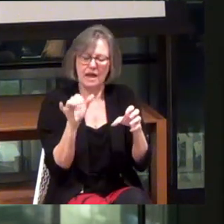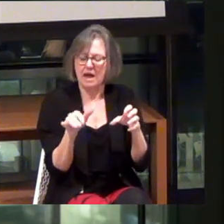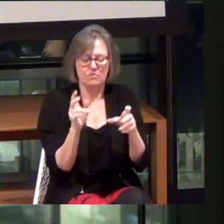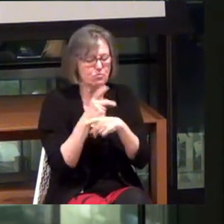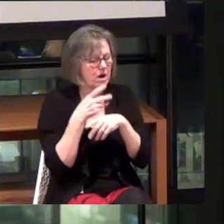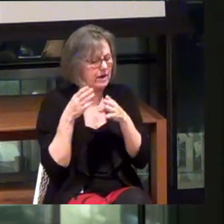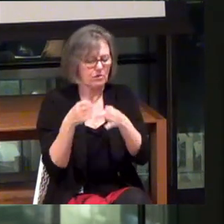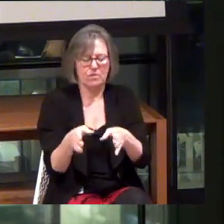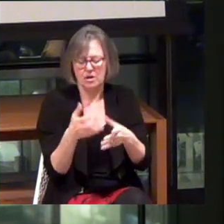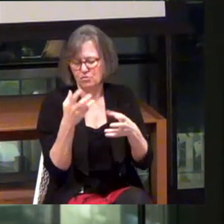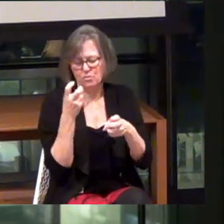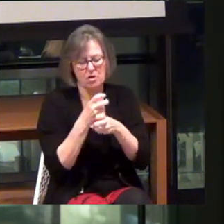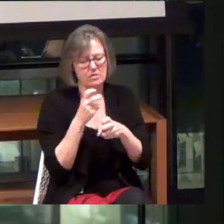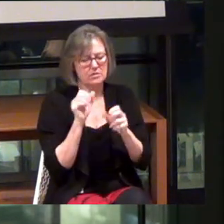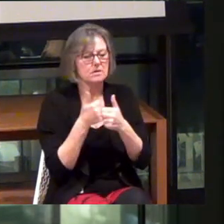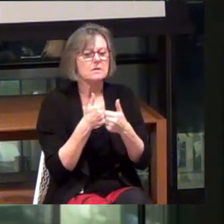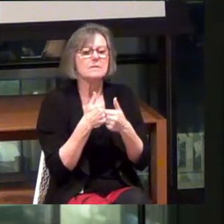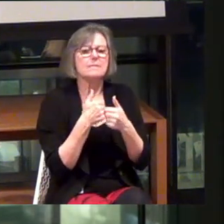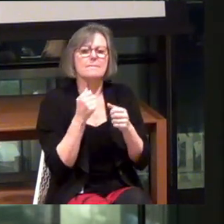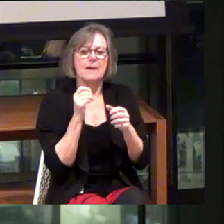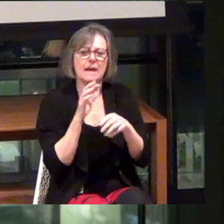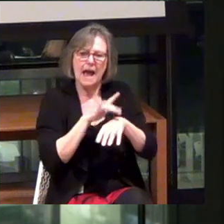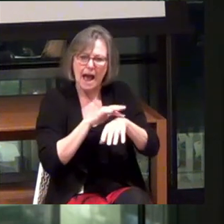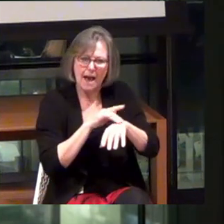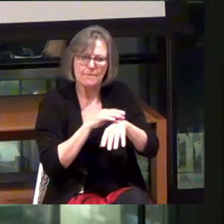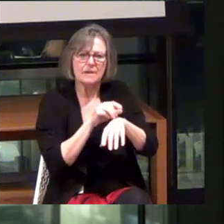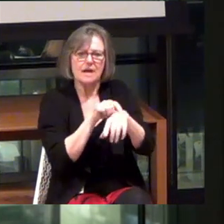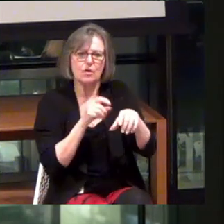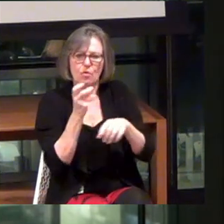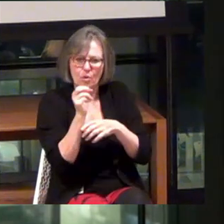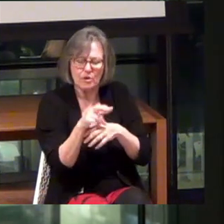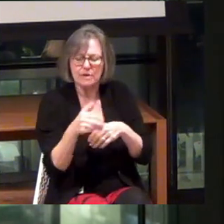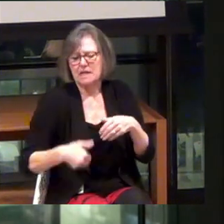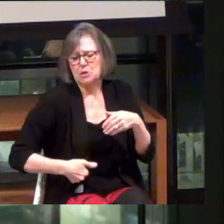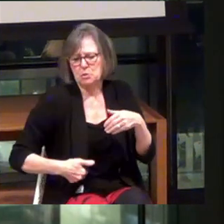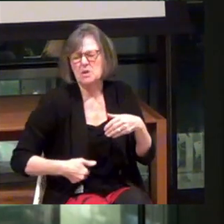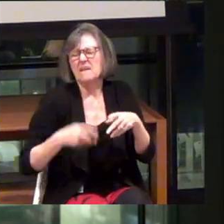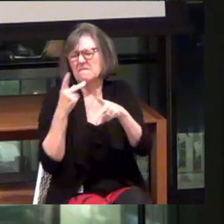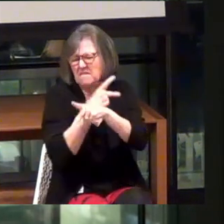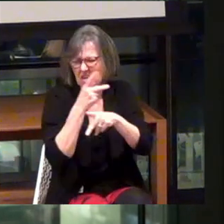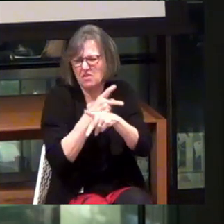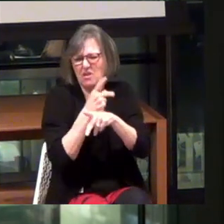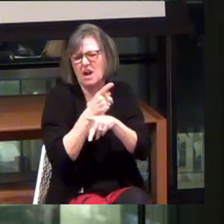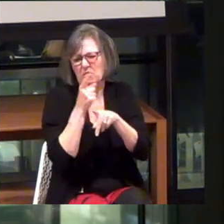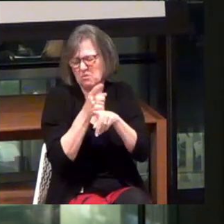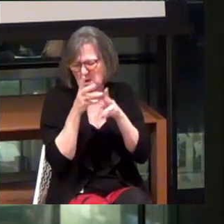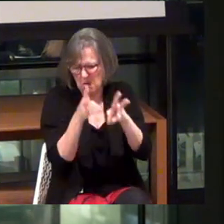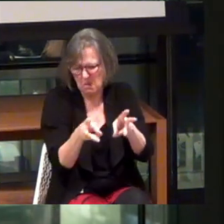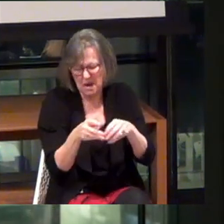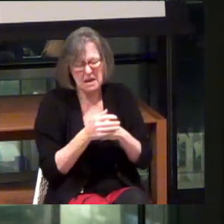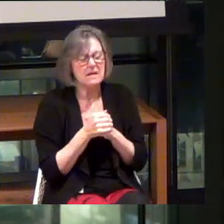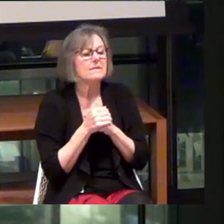Right? So what we've done is we've made the haptic corridor so intuitive that everyone can figure out the right way to go. And what we've done is...